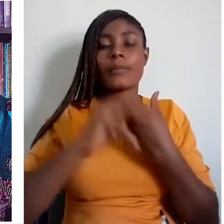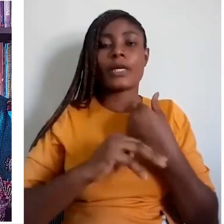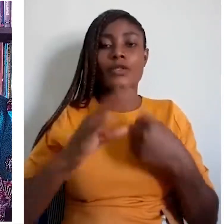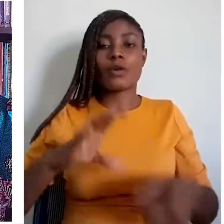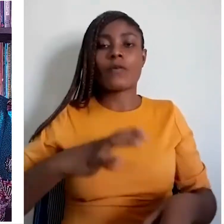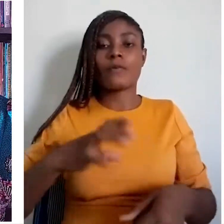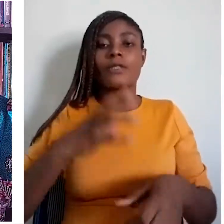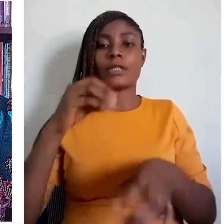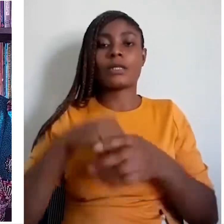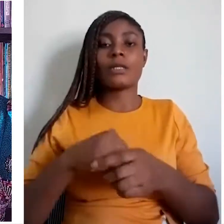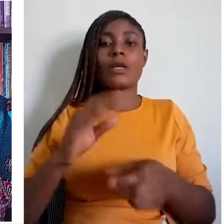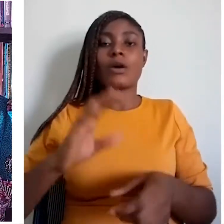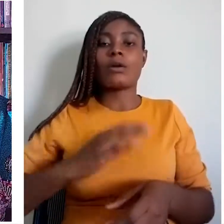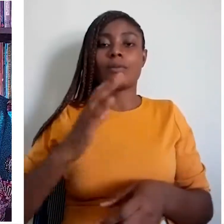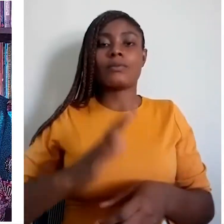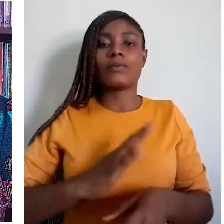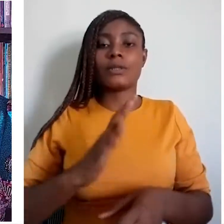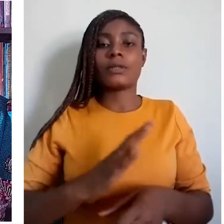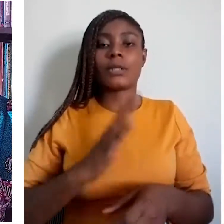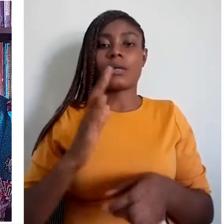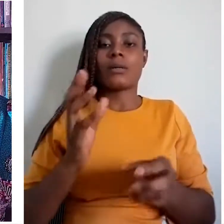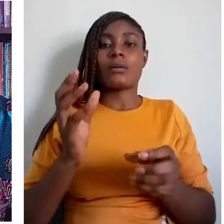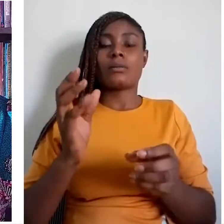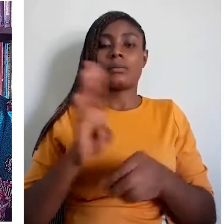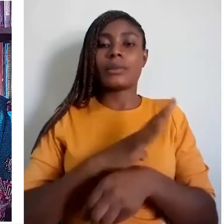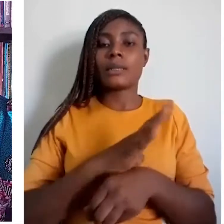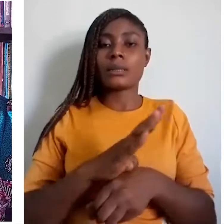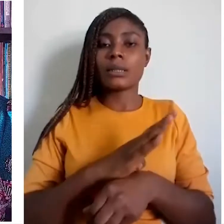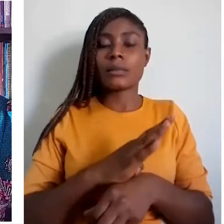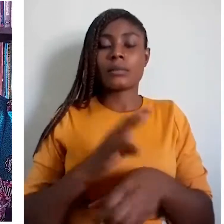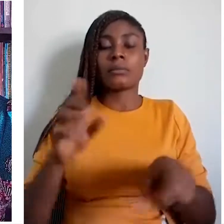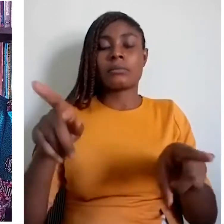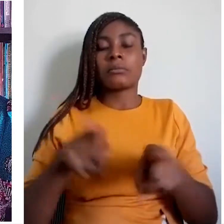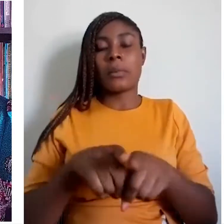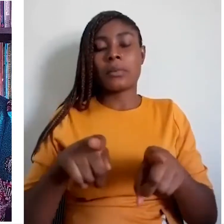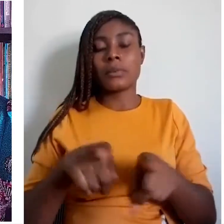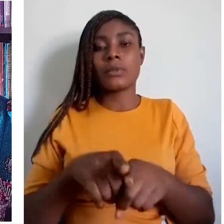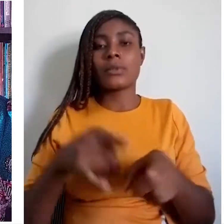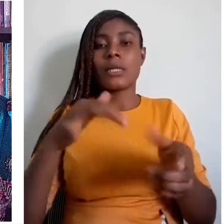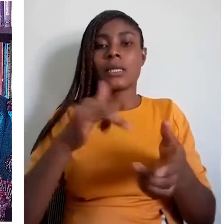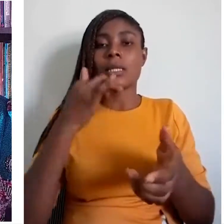They are also defined in the constitutions of the countries where they are spoken.